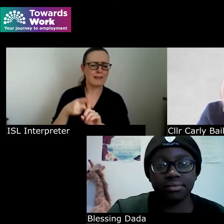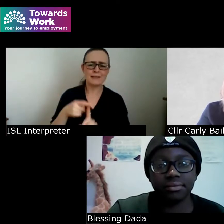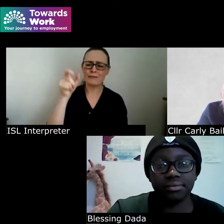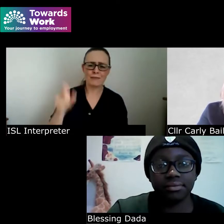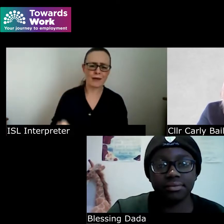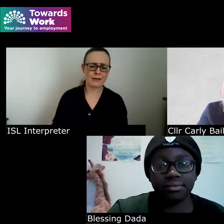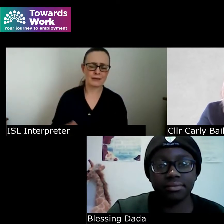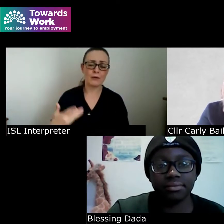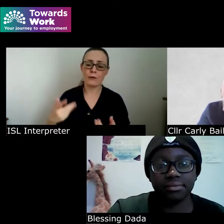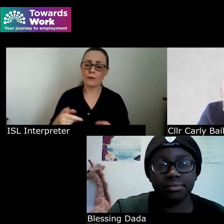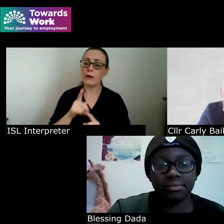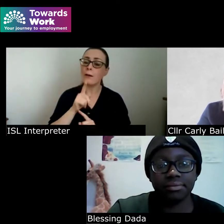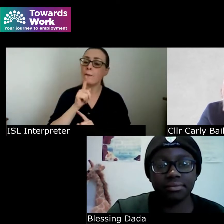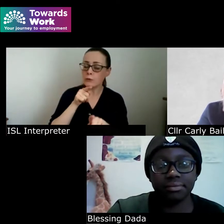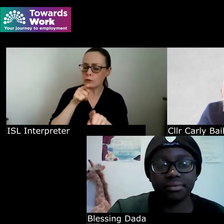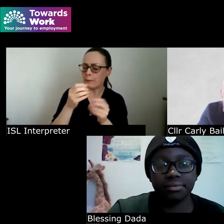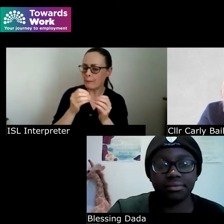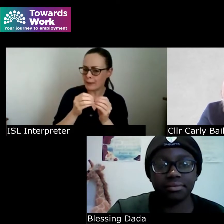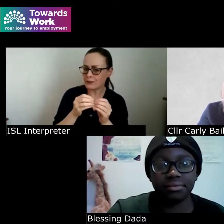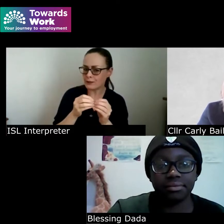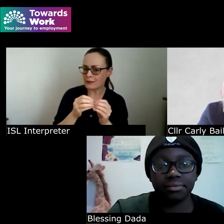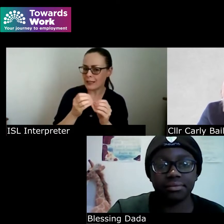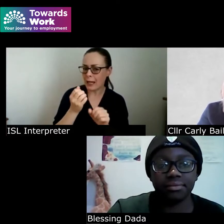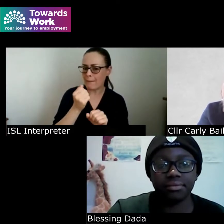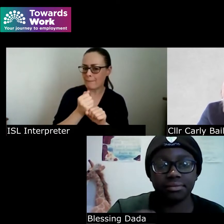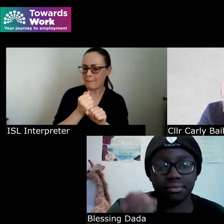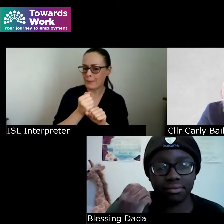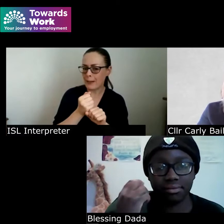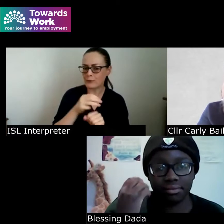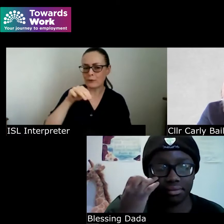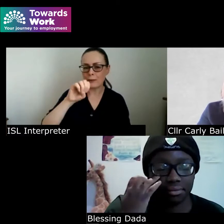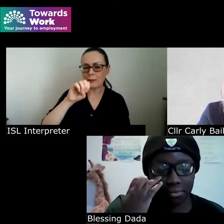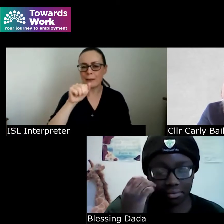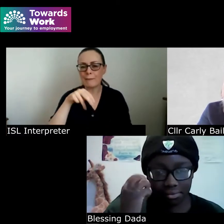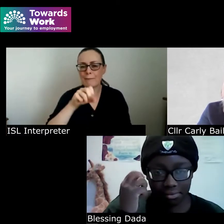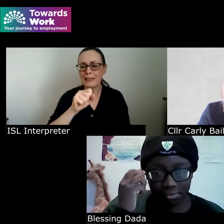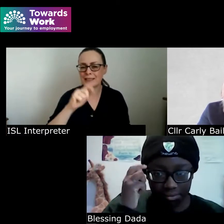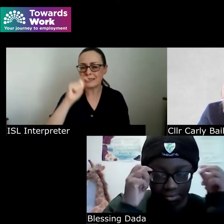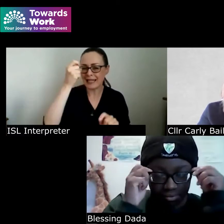but you mentioned there about the means testing and implications when it comes to